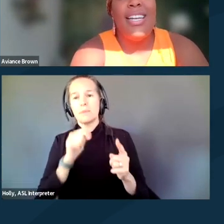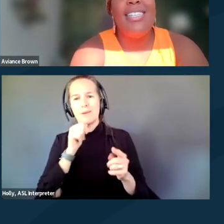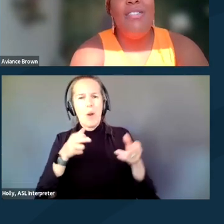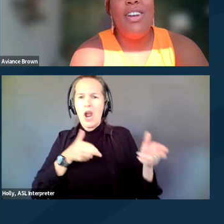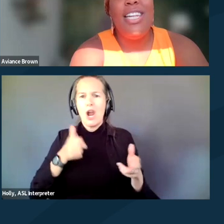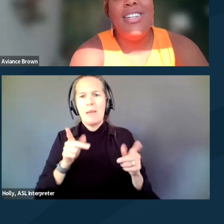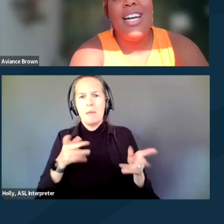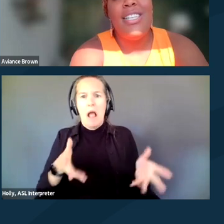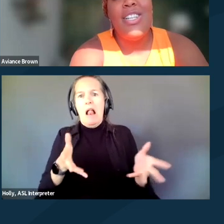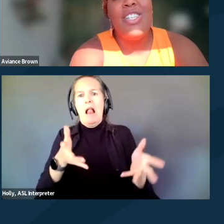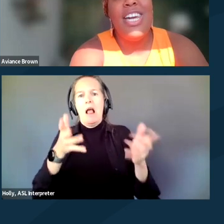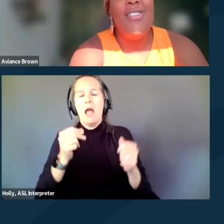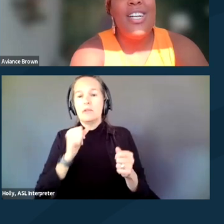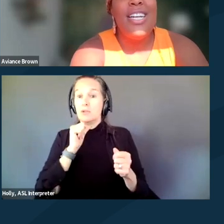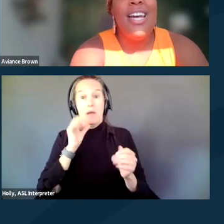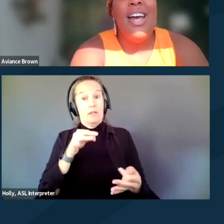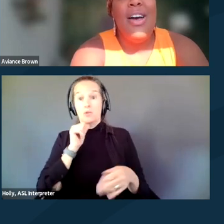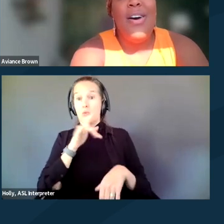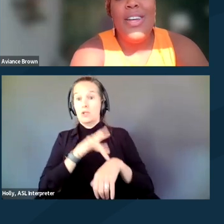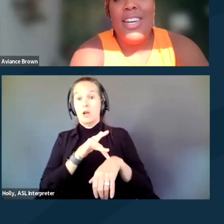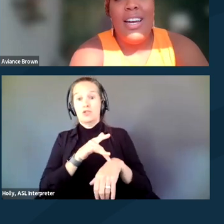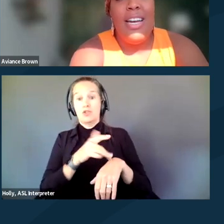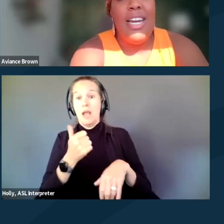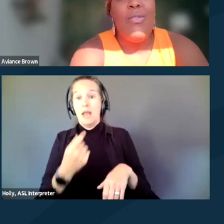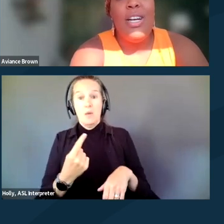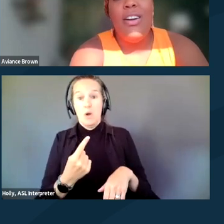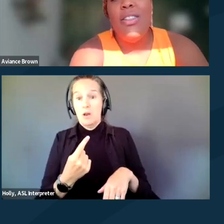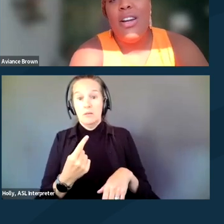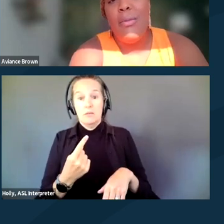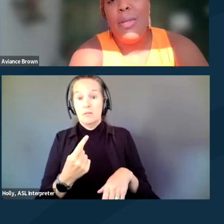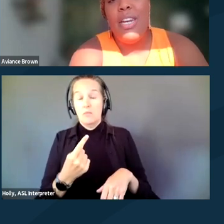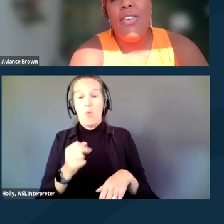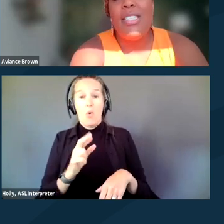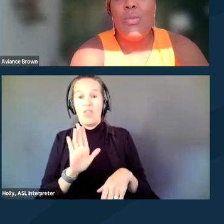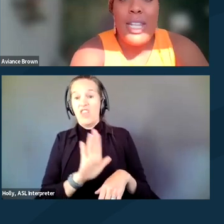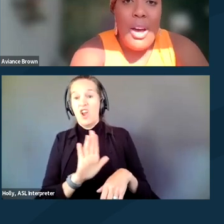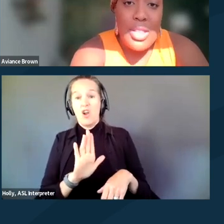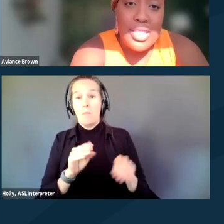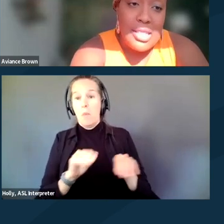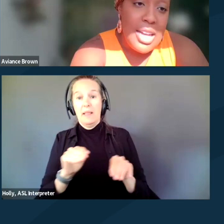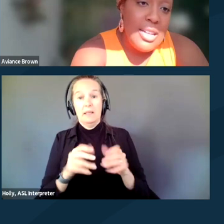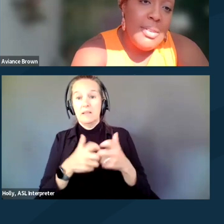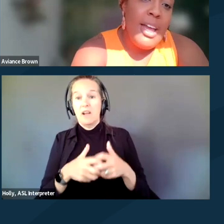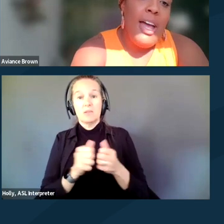and definitely do not touch anyone on anyone or their mobility devices without their consent.